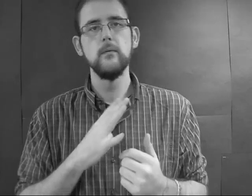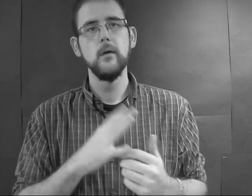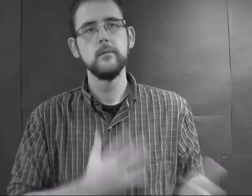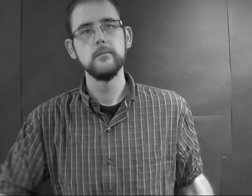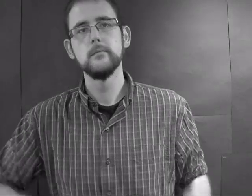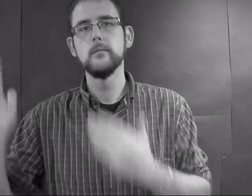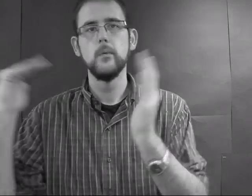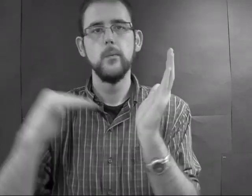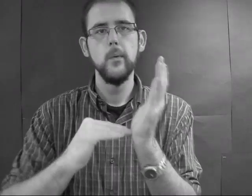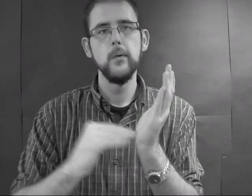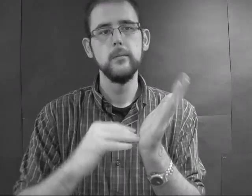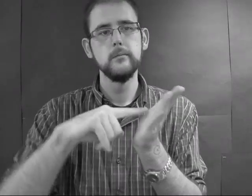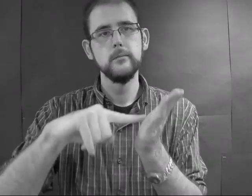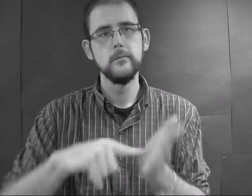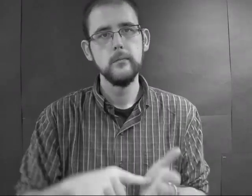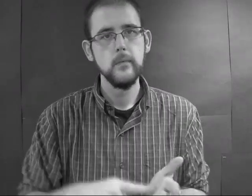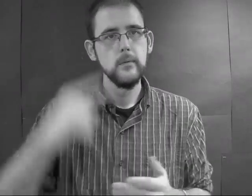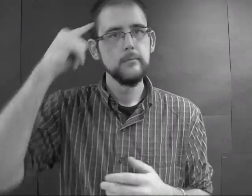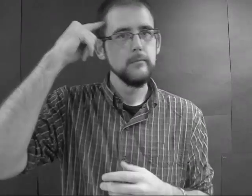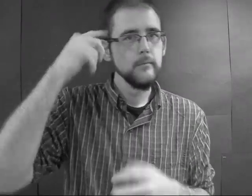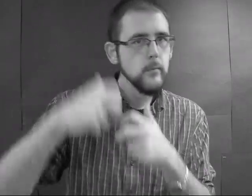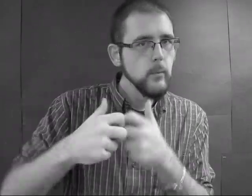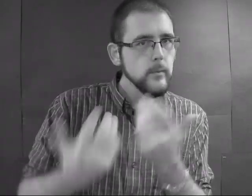Regan to see a doctor to see if there's a problem with her brain,